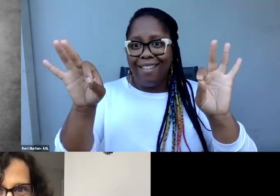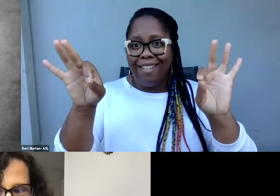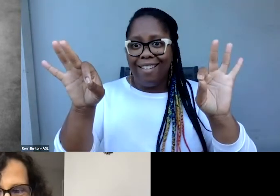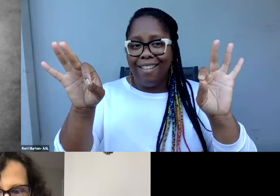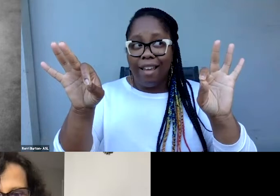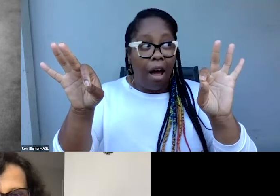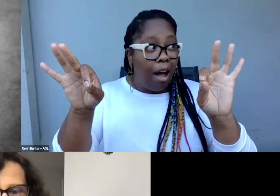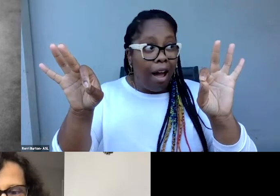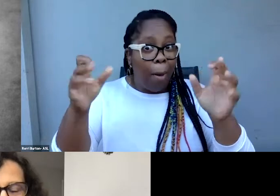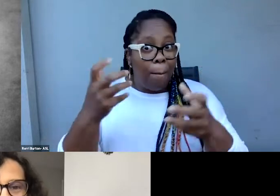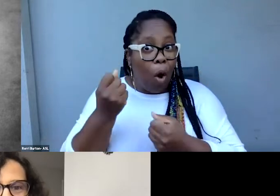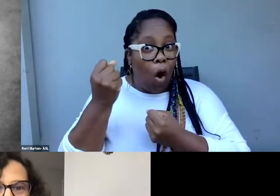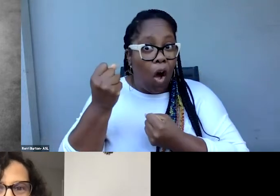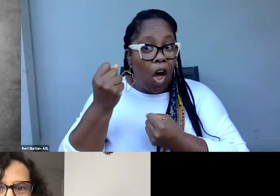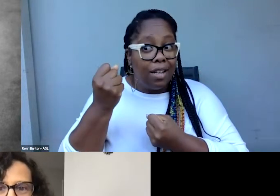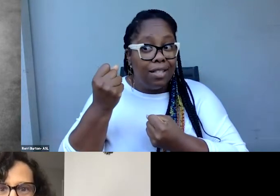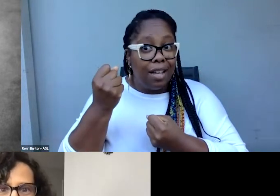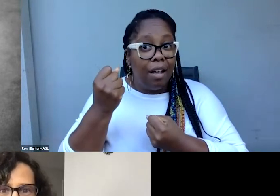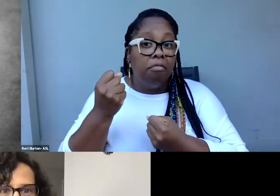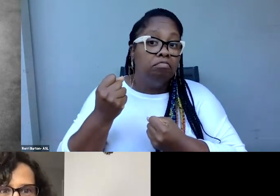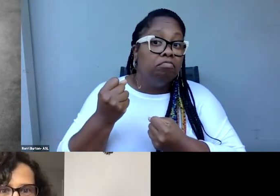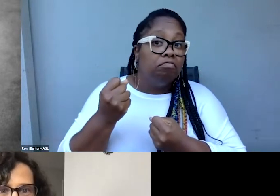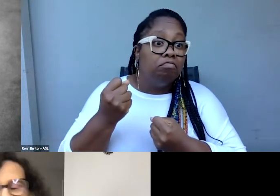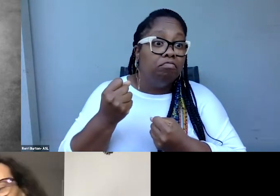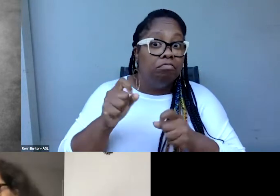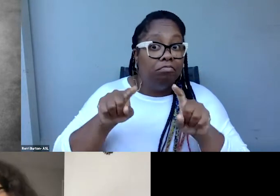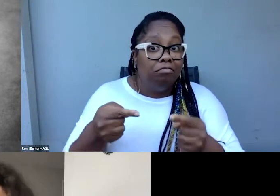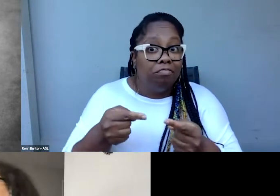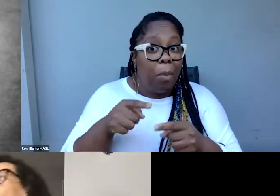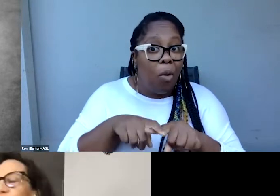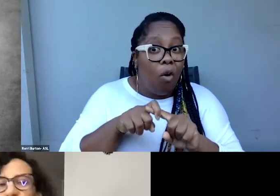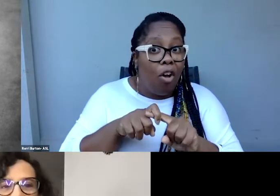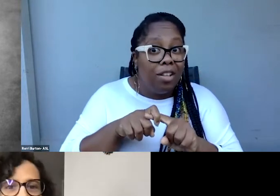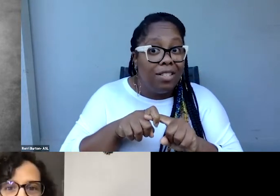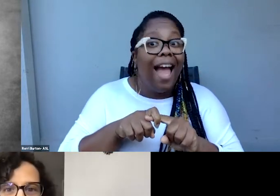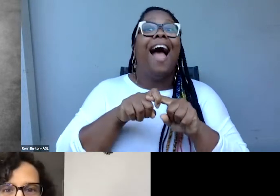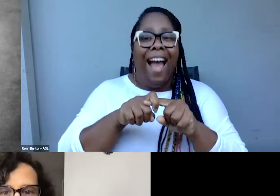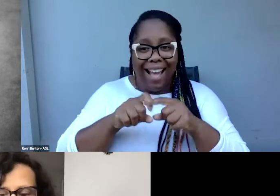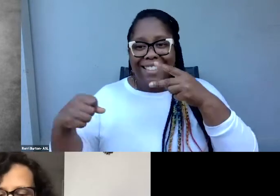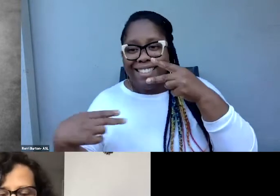something exciting, I need to put the gasp there and then put the words. So there’s all those things.